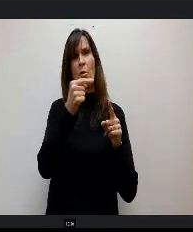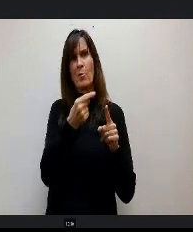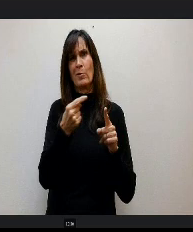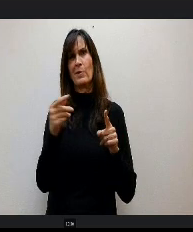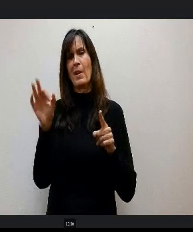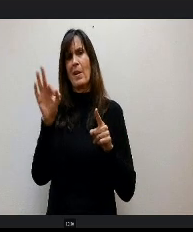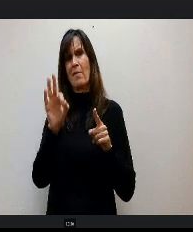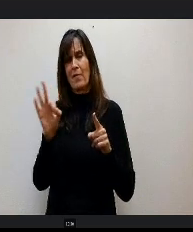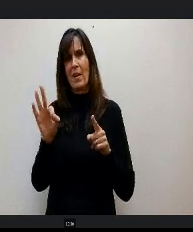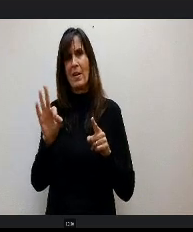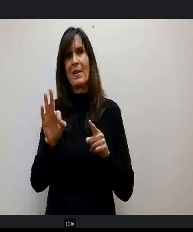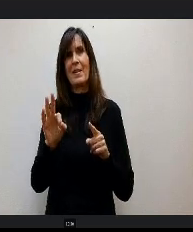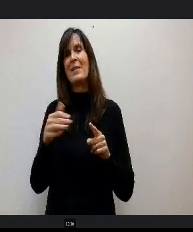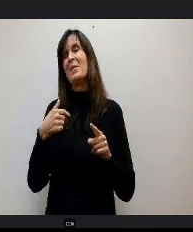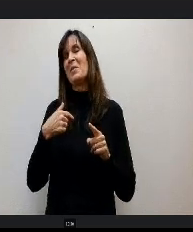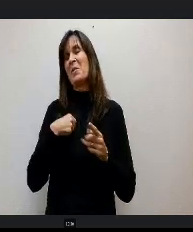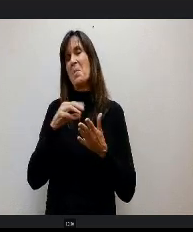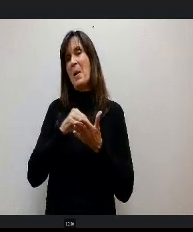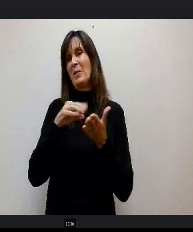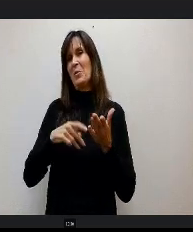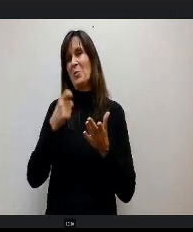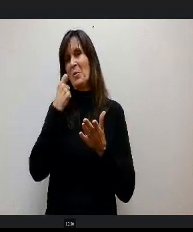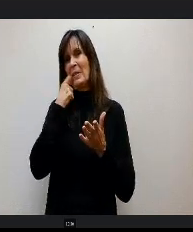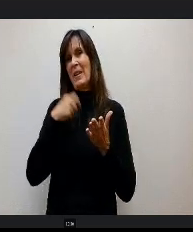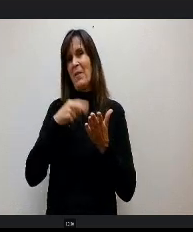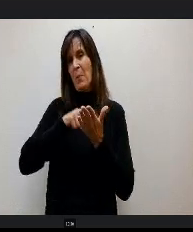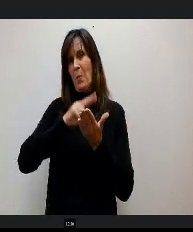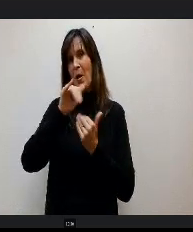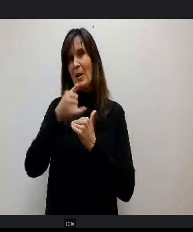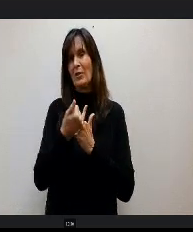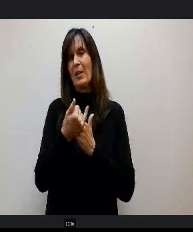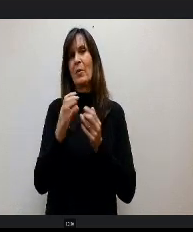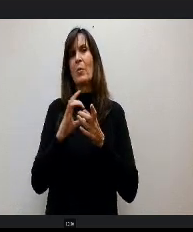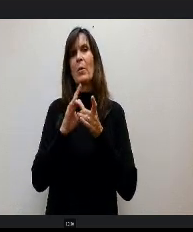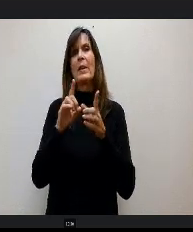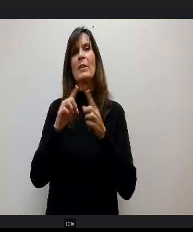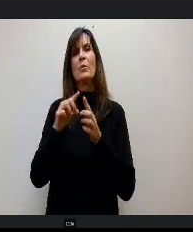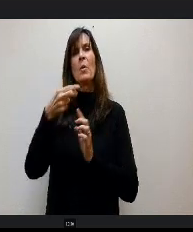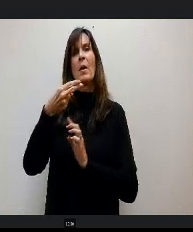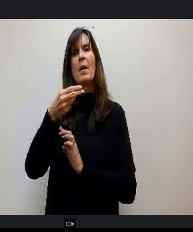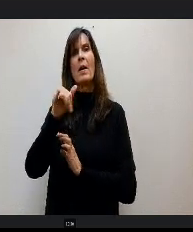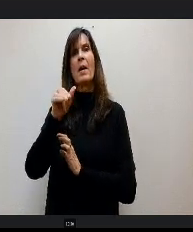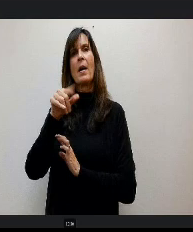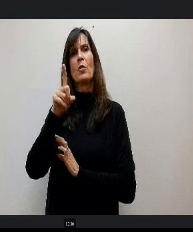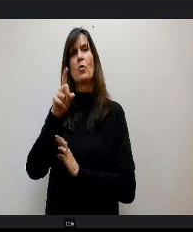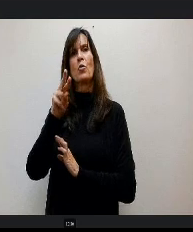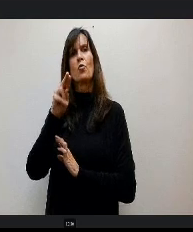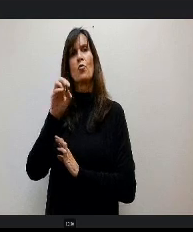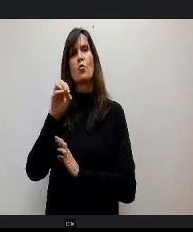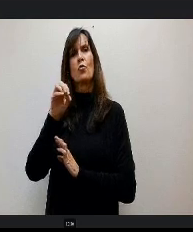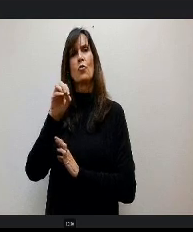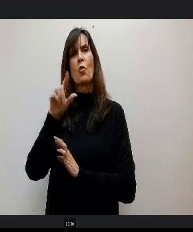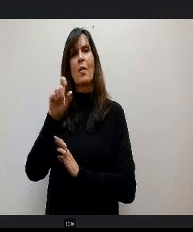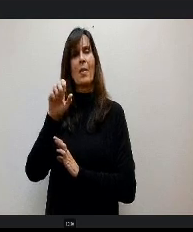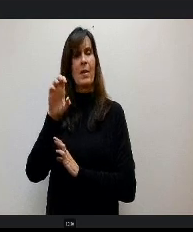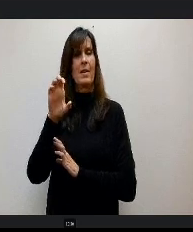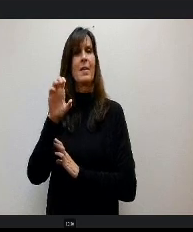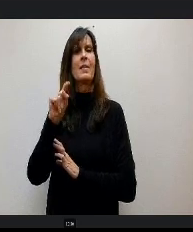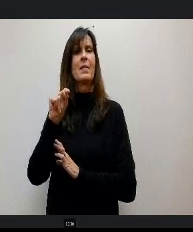project that my students did these last couple of weeks in a hydraulic marble maze. And so it was. It was a fun engineering design project.